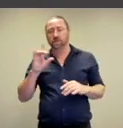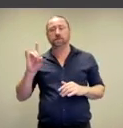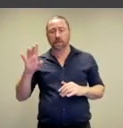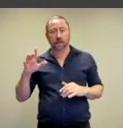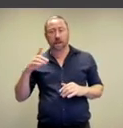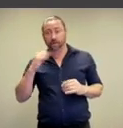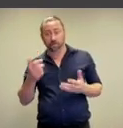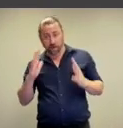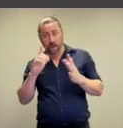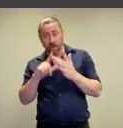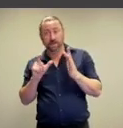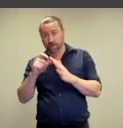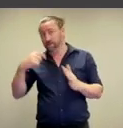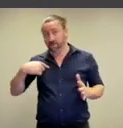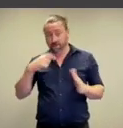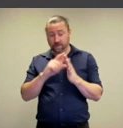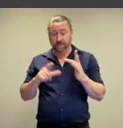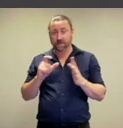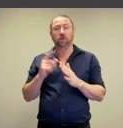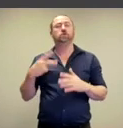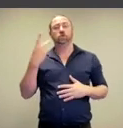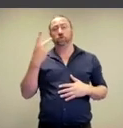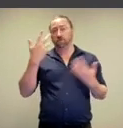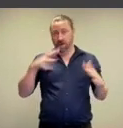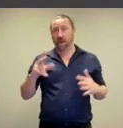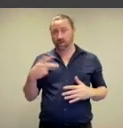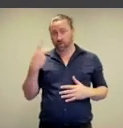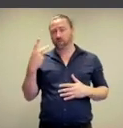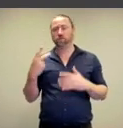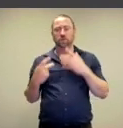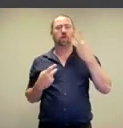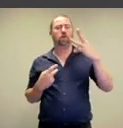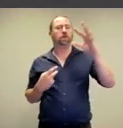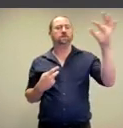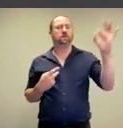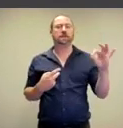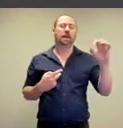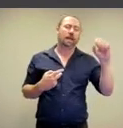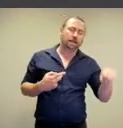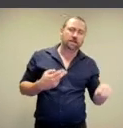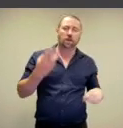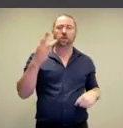2 of us said they have gotten naked.